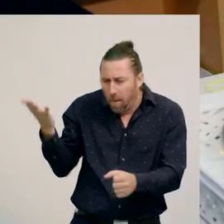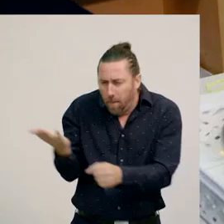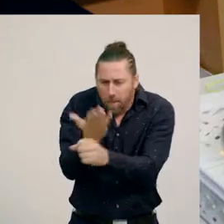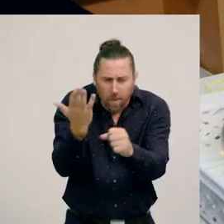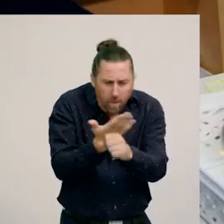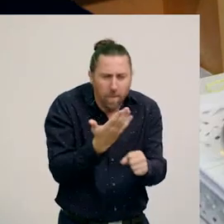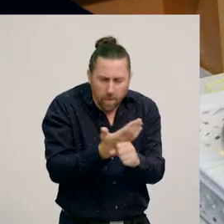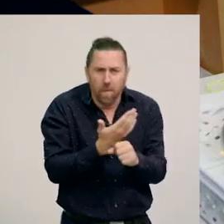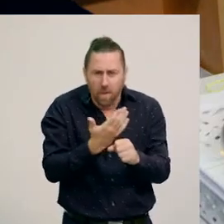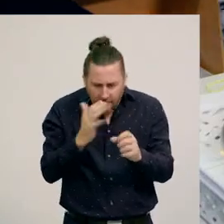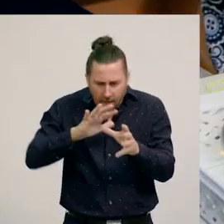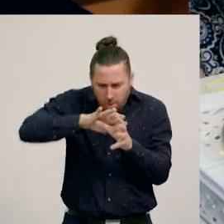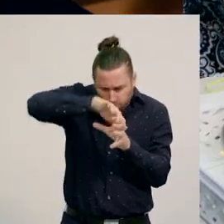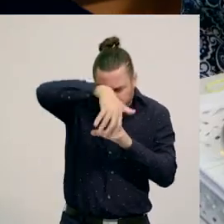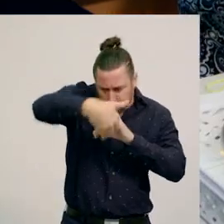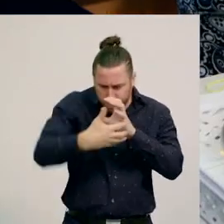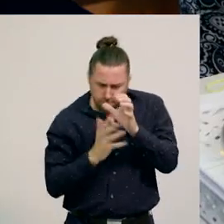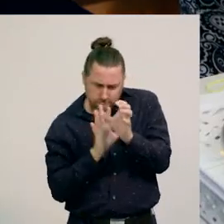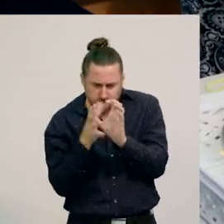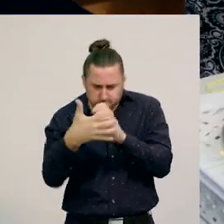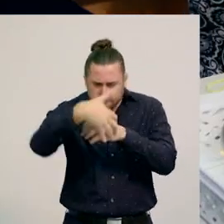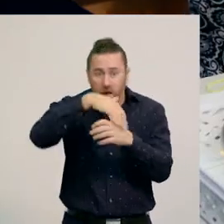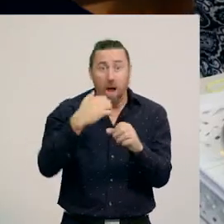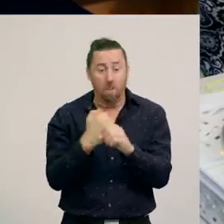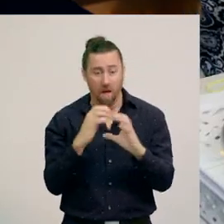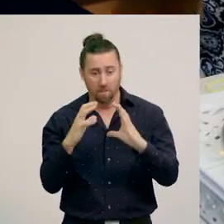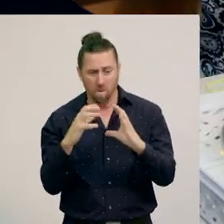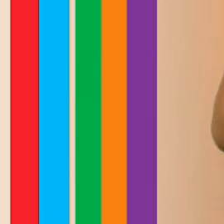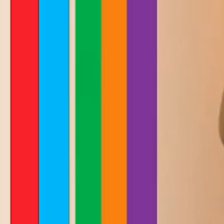And, in Science, we’ll investigate toys from different parts of the world.